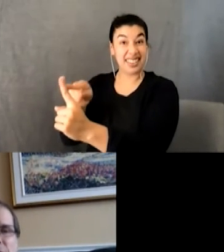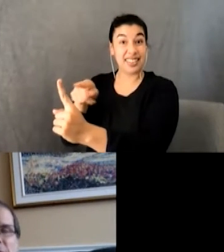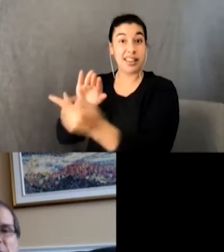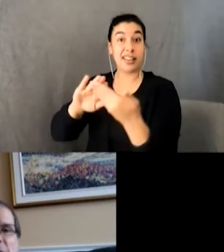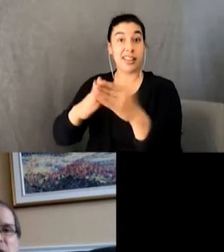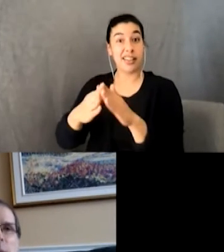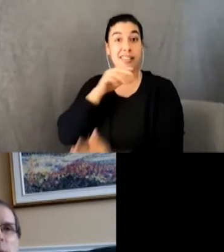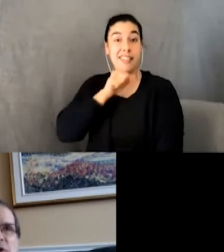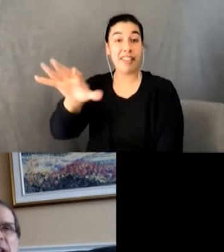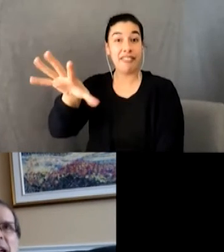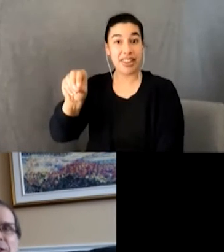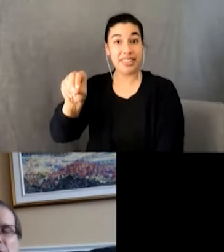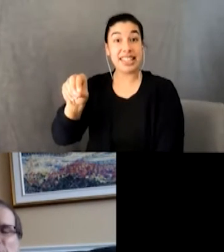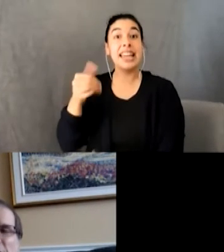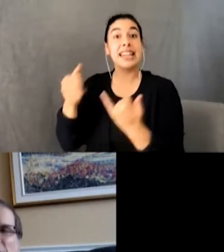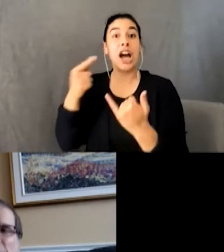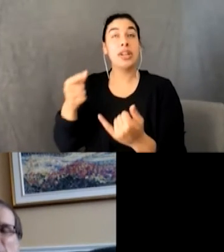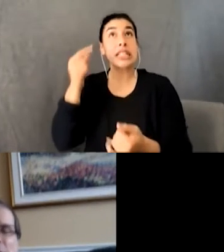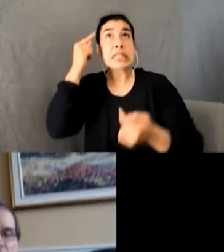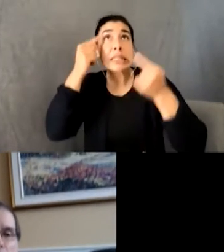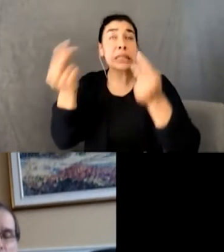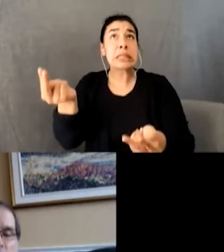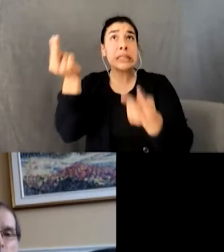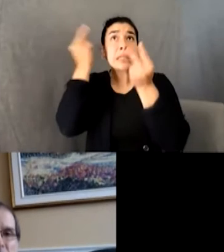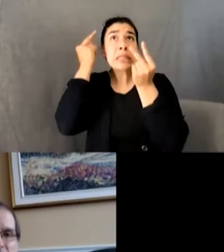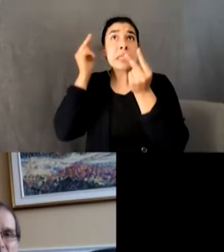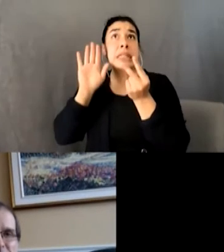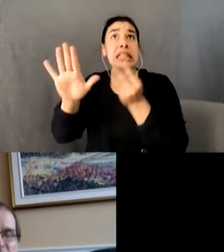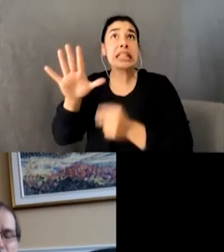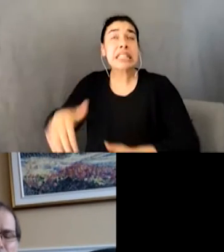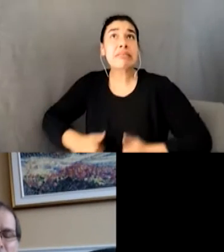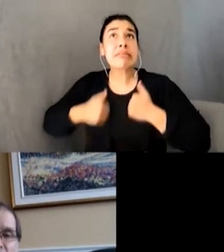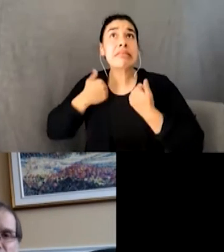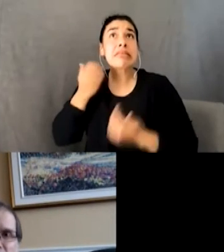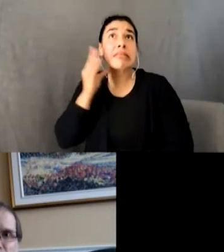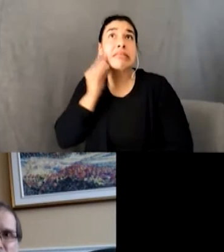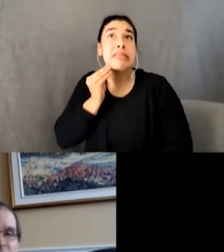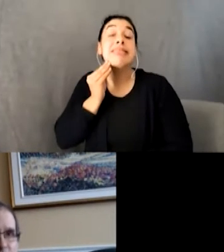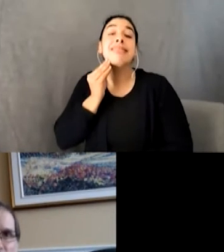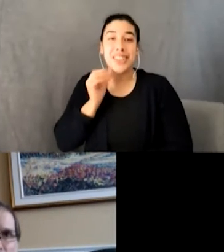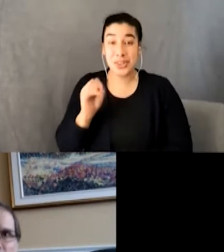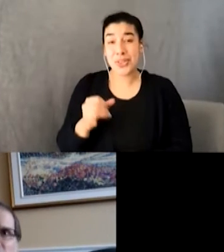uh as he rummages so uh anyways I'm hoping that uh I can present to you a couple of